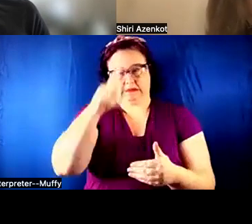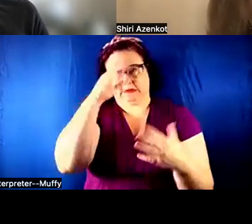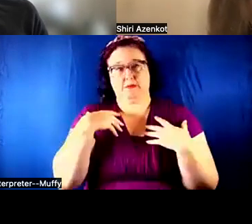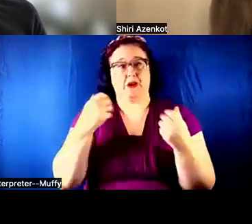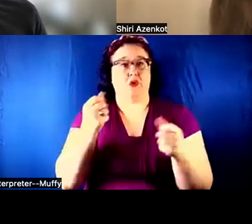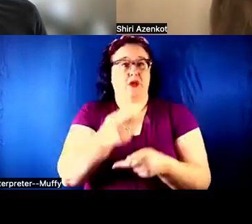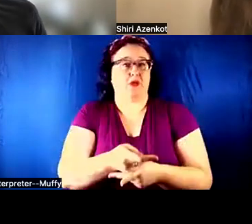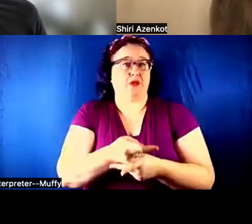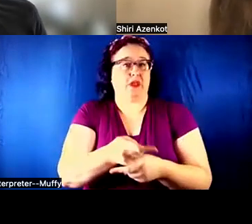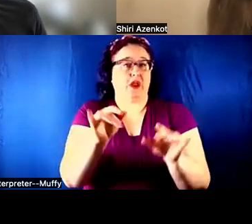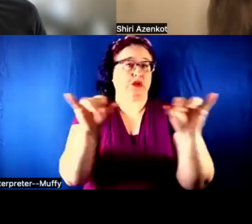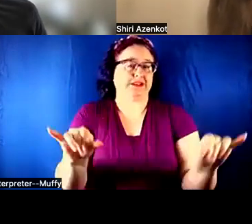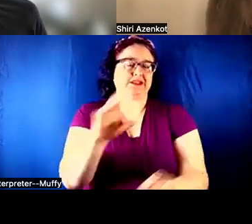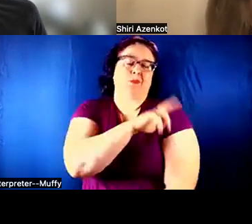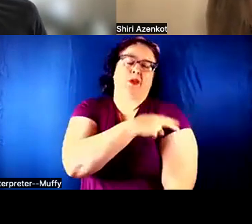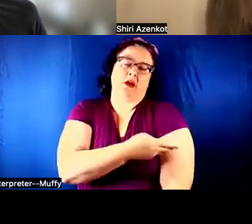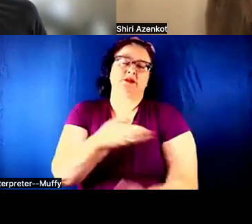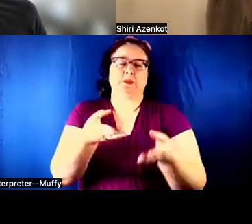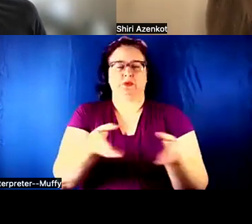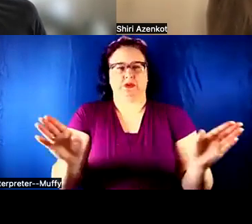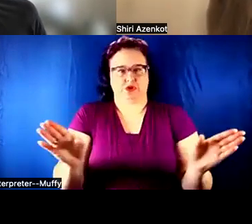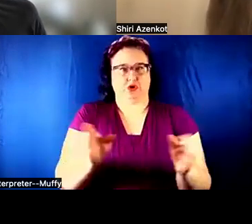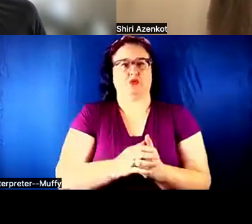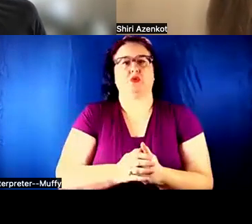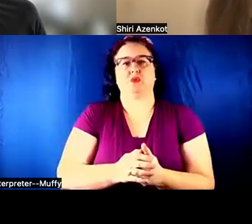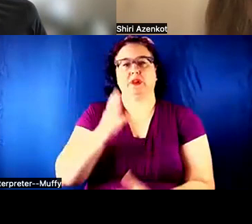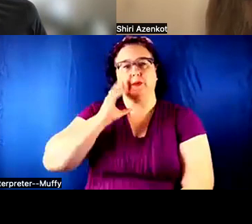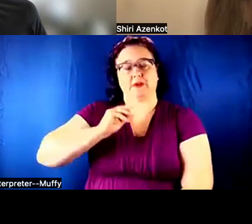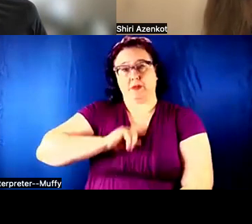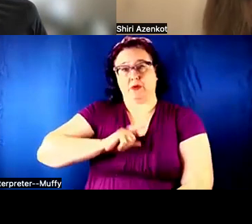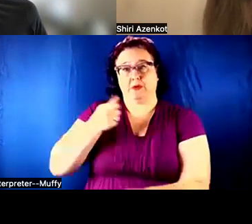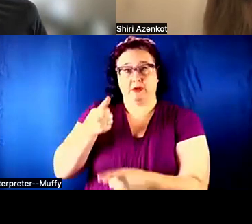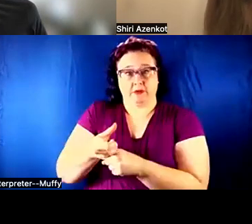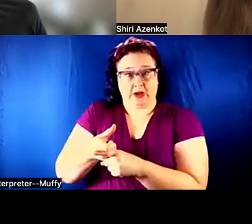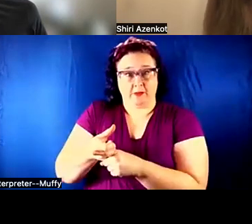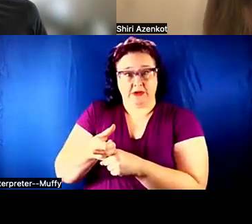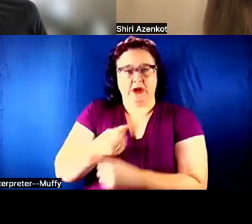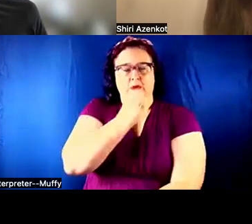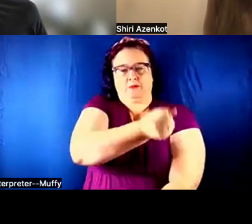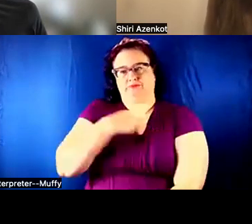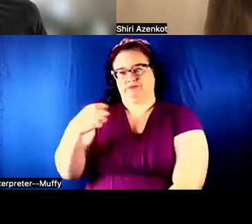HOSPITALS IN GENERAL. IF THEY WERE EXPERIENCING AN EPISODE, THERE WERE NOT GIVEN PROPER CARE BECAUSE